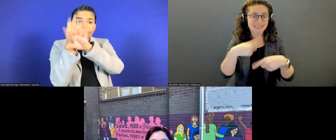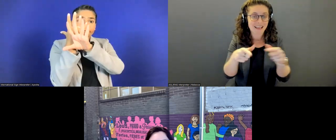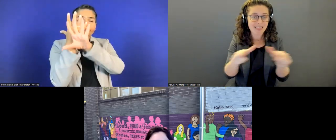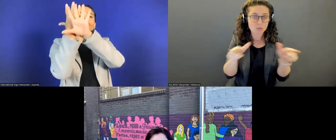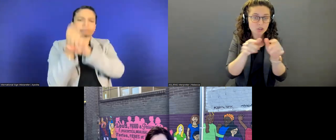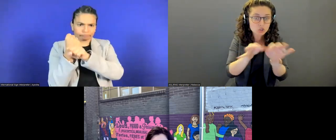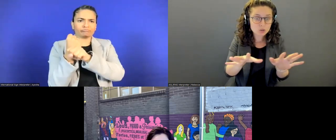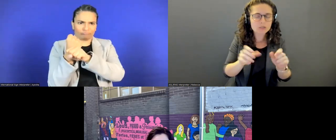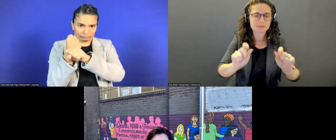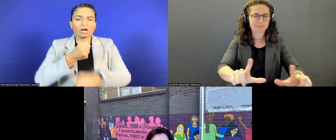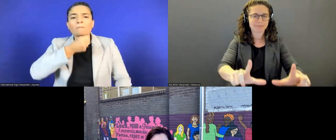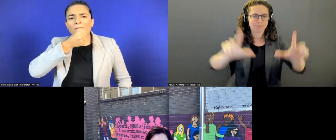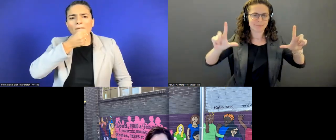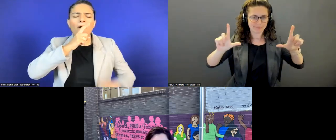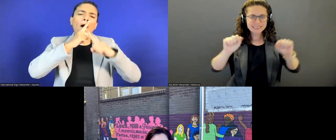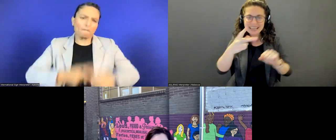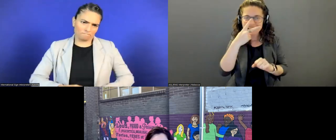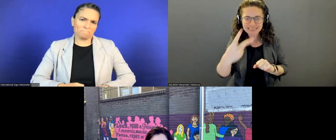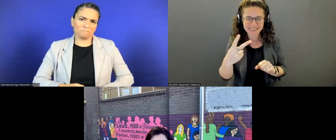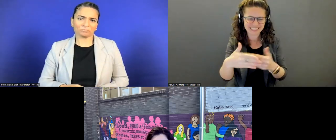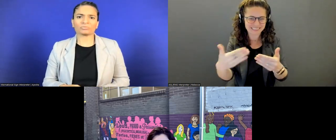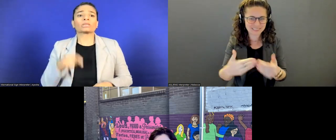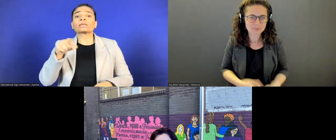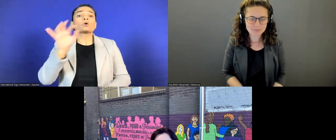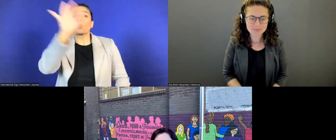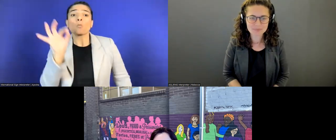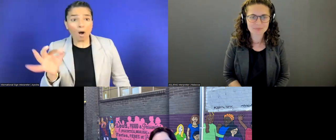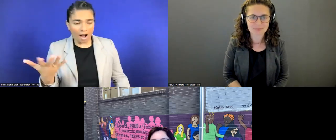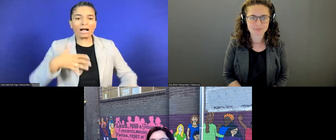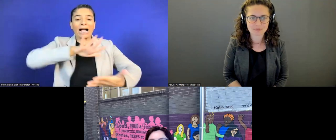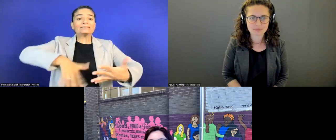visible to folks who need to see them.